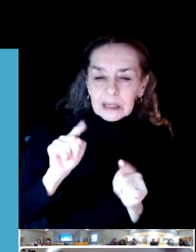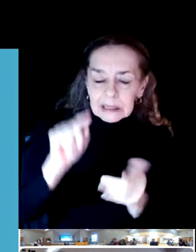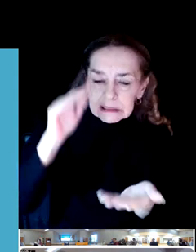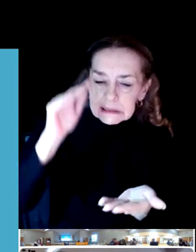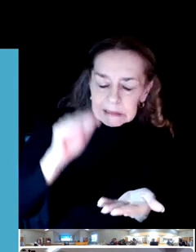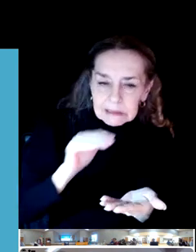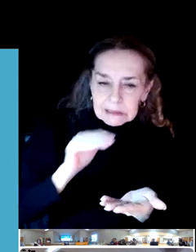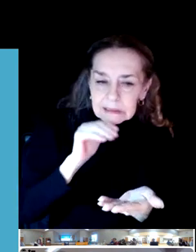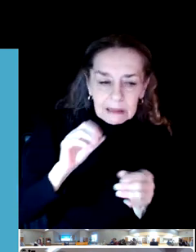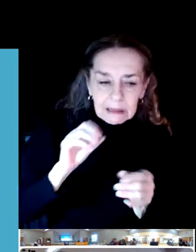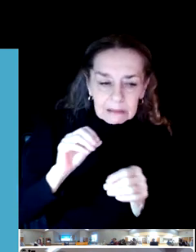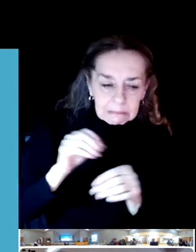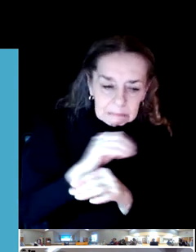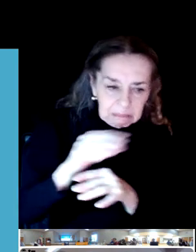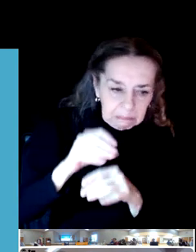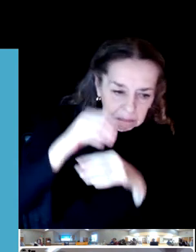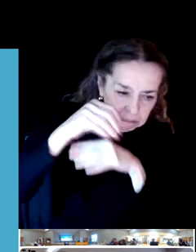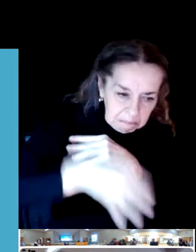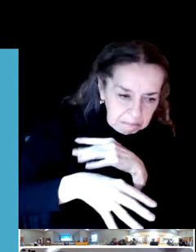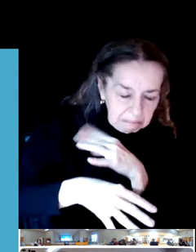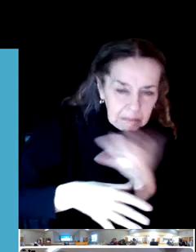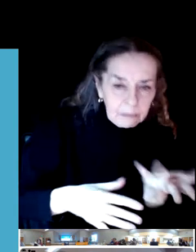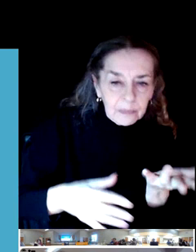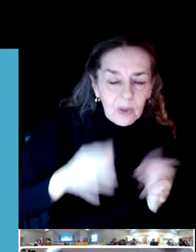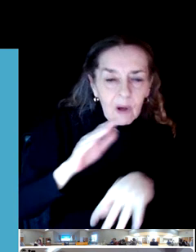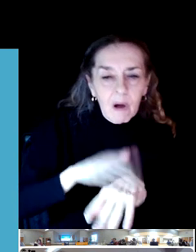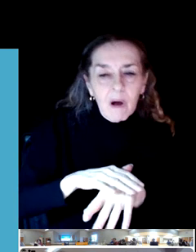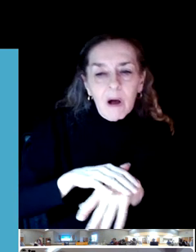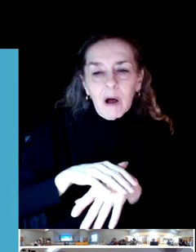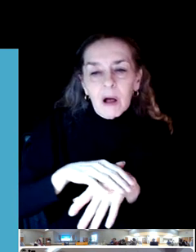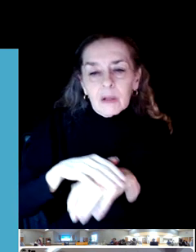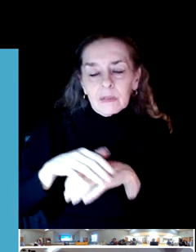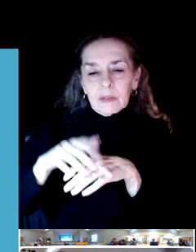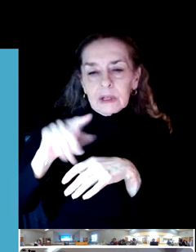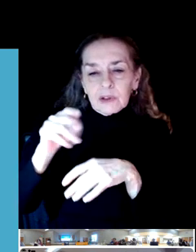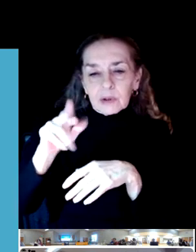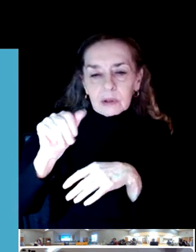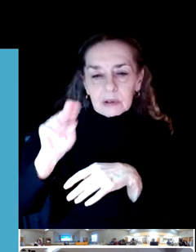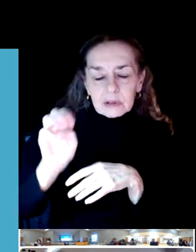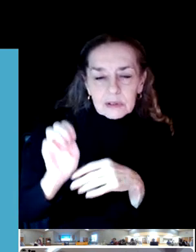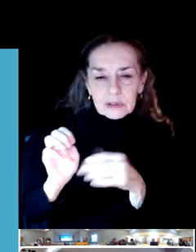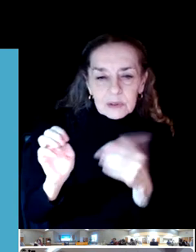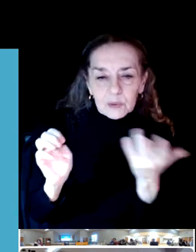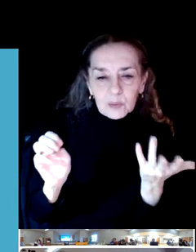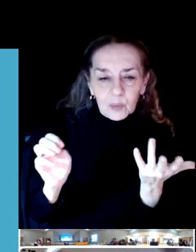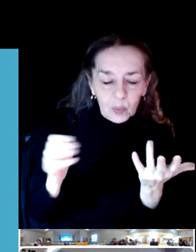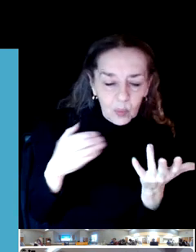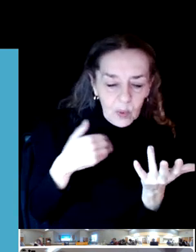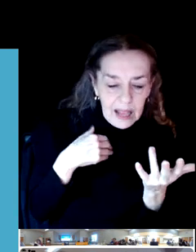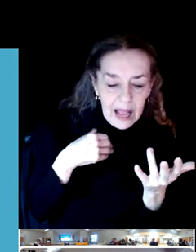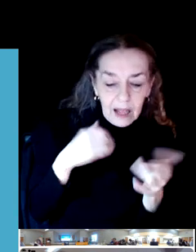We did have a couple of conceptual locations for viewing platforms within that general area.